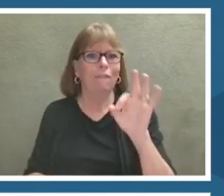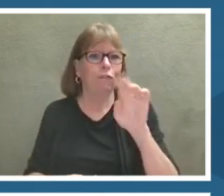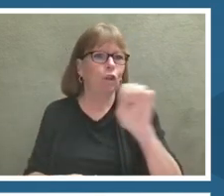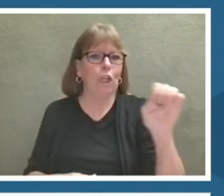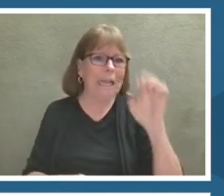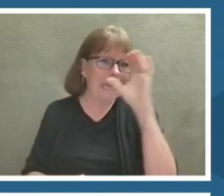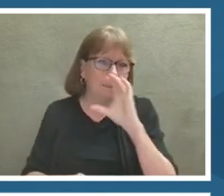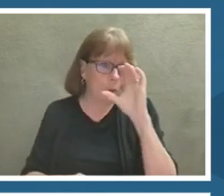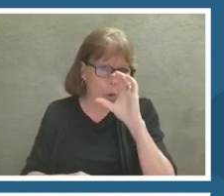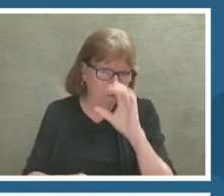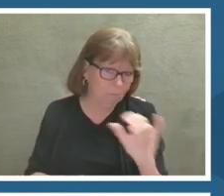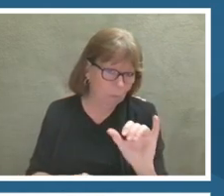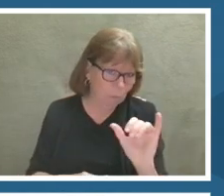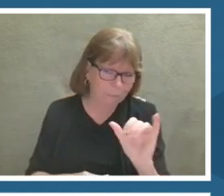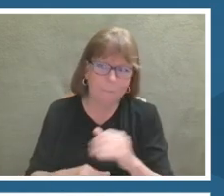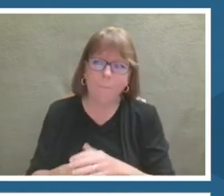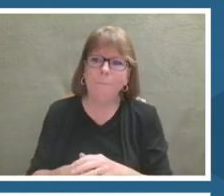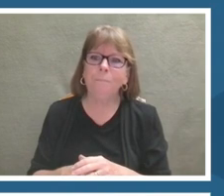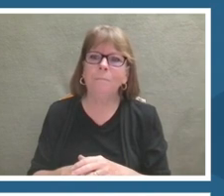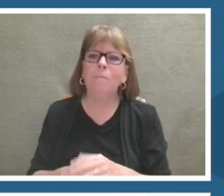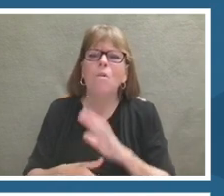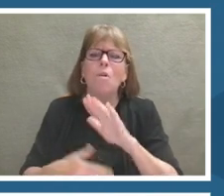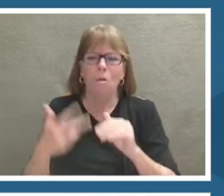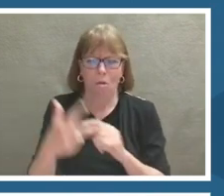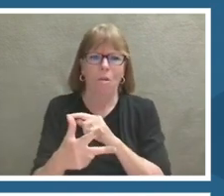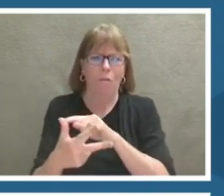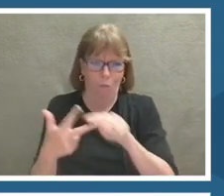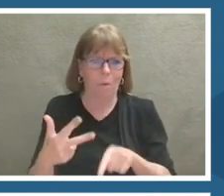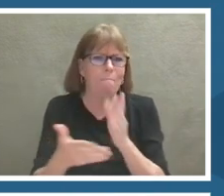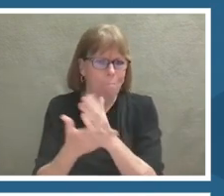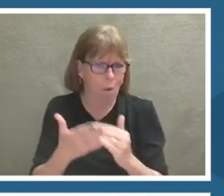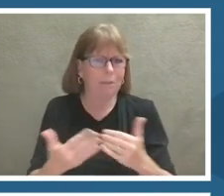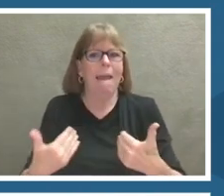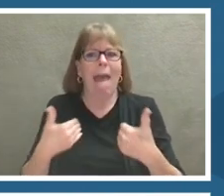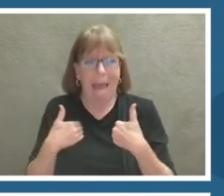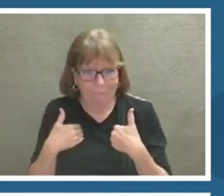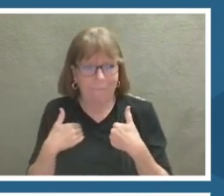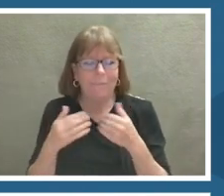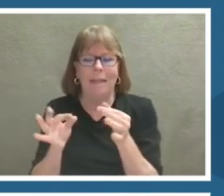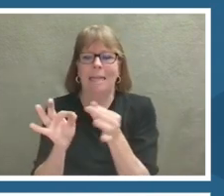All three are closed-captioned and they are run through the browsers.